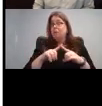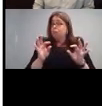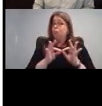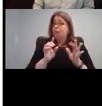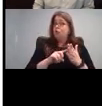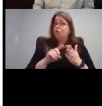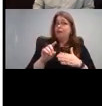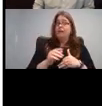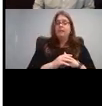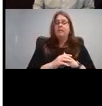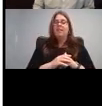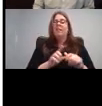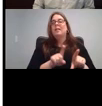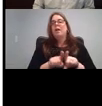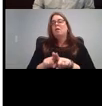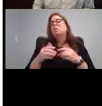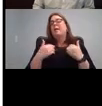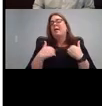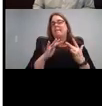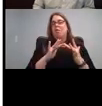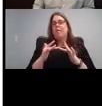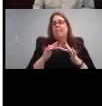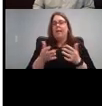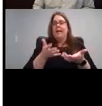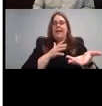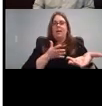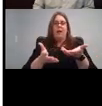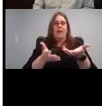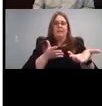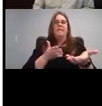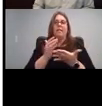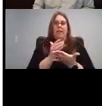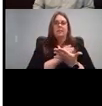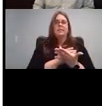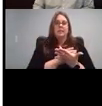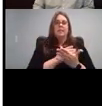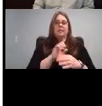have inter online interactive lessons and they're all about supporting families.